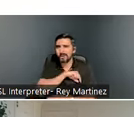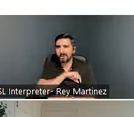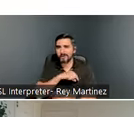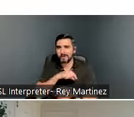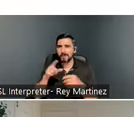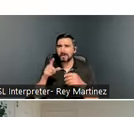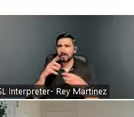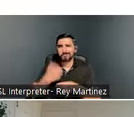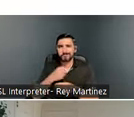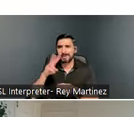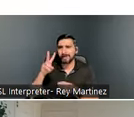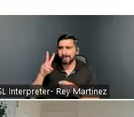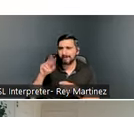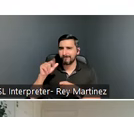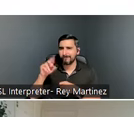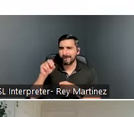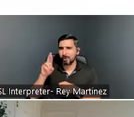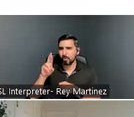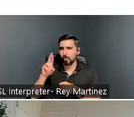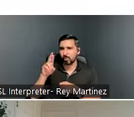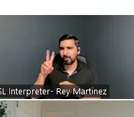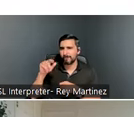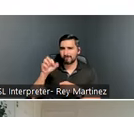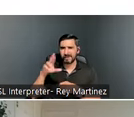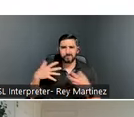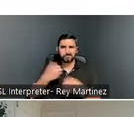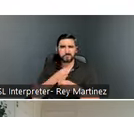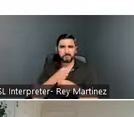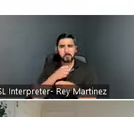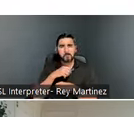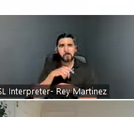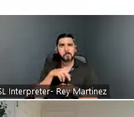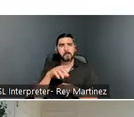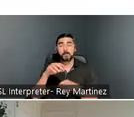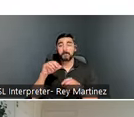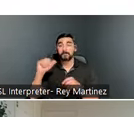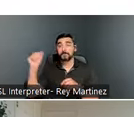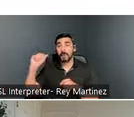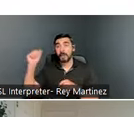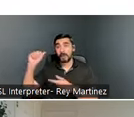kind of a natural thing to call it Valor for short. Column A here are some of the HUD